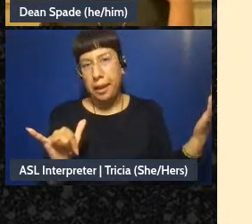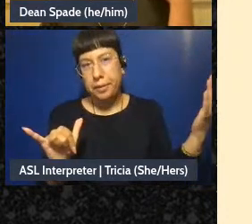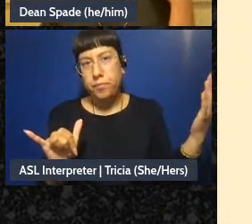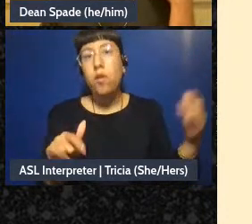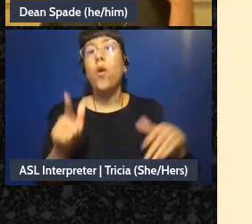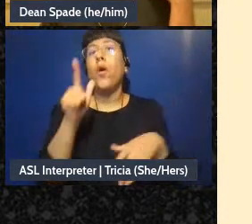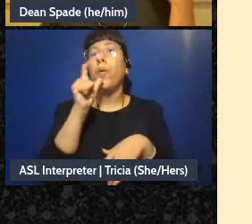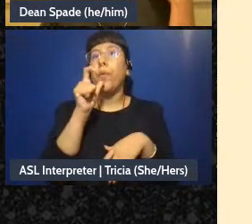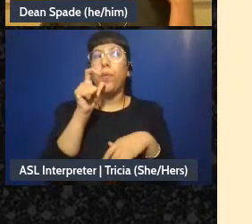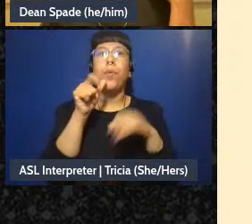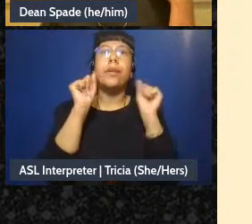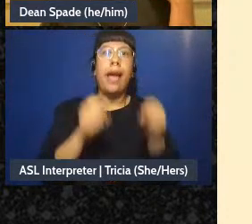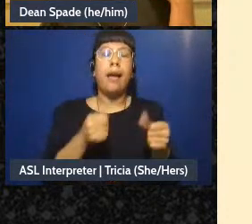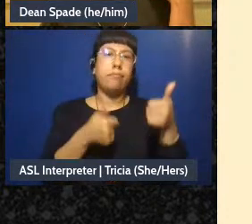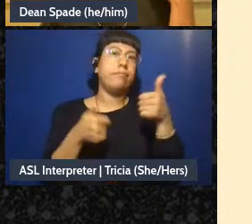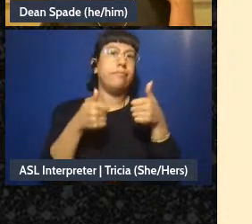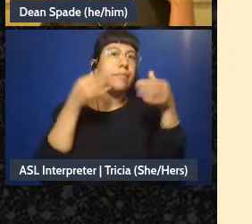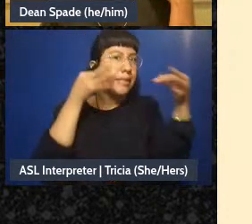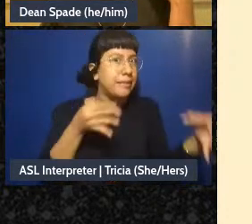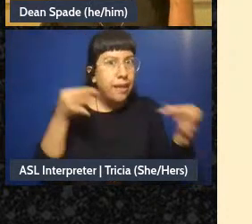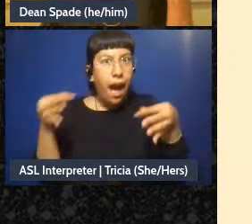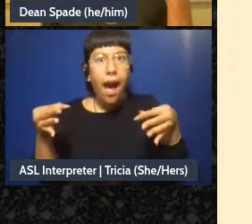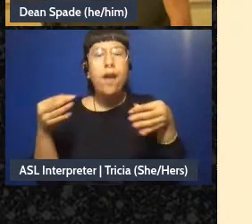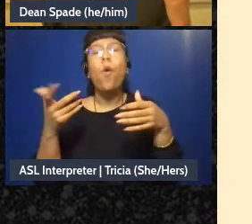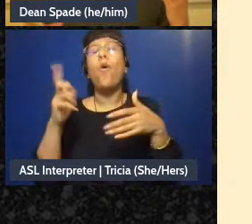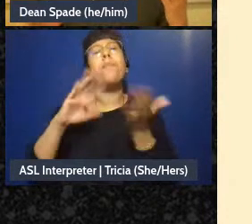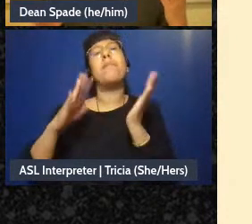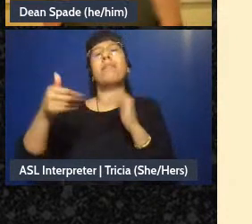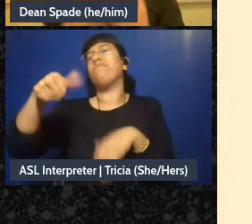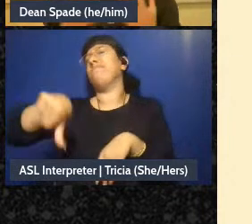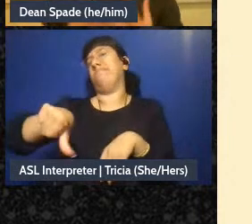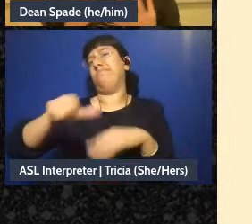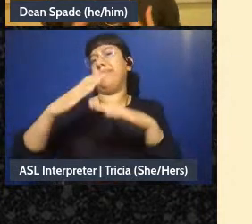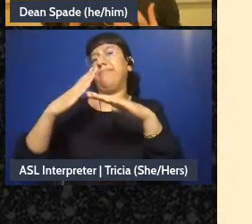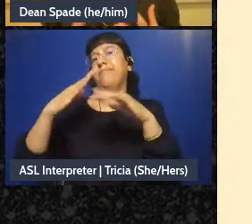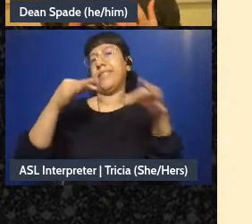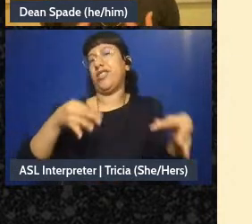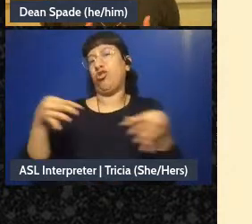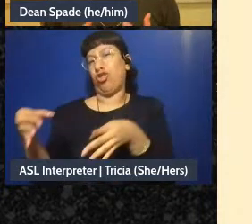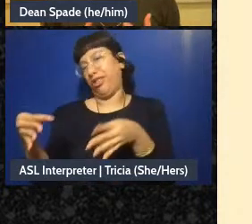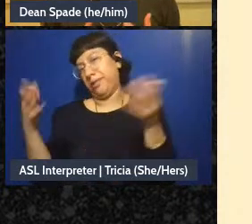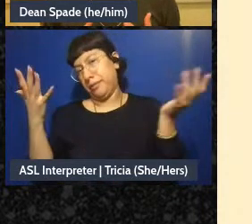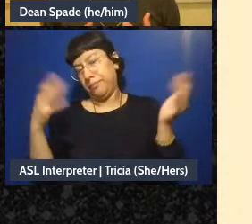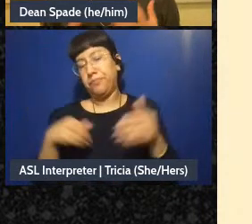kinds of decisions or who can block what kinds of decisions. Most of the time in consensus there